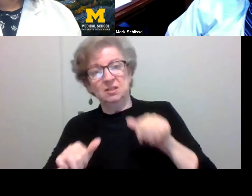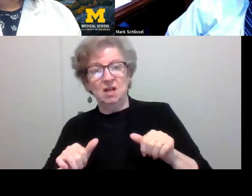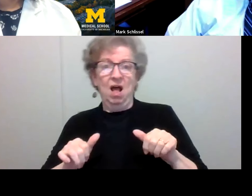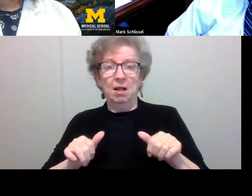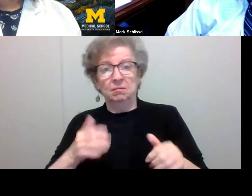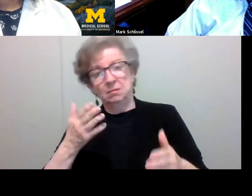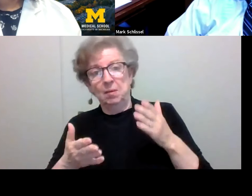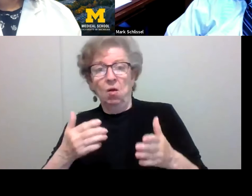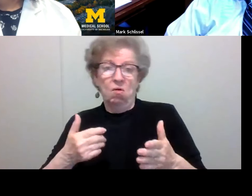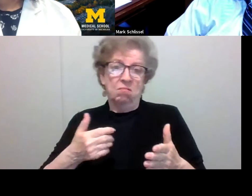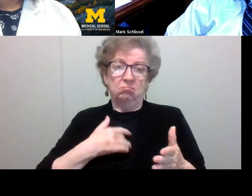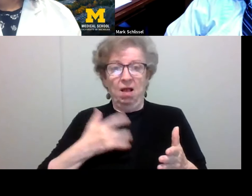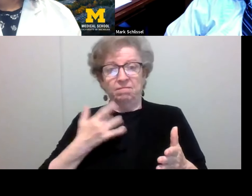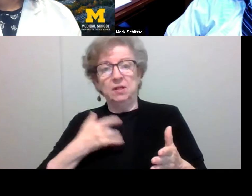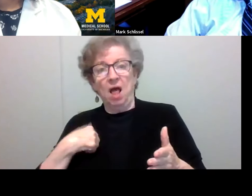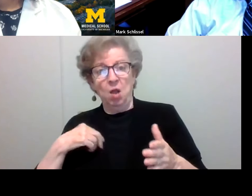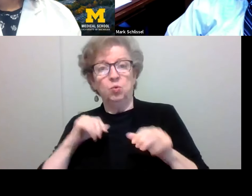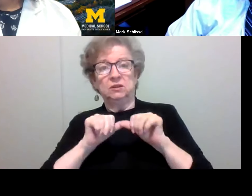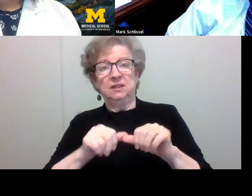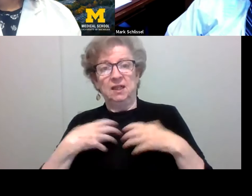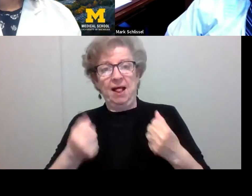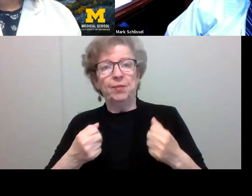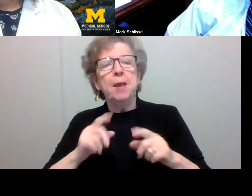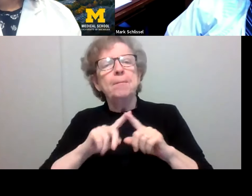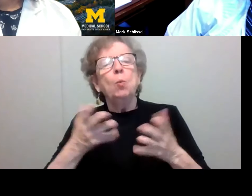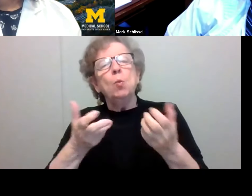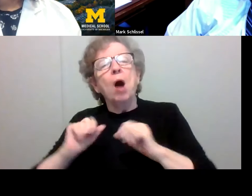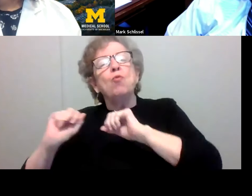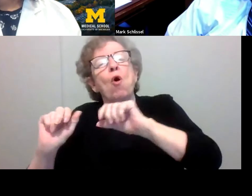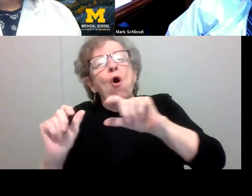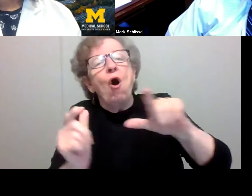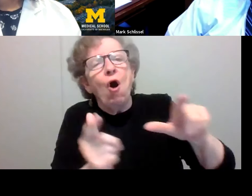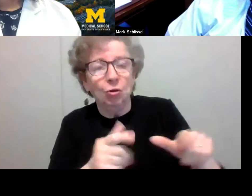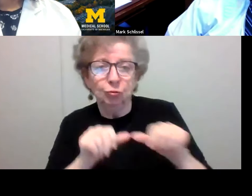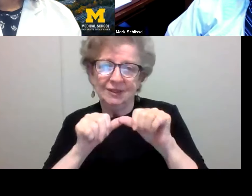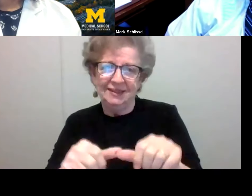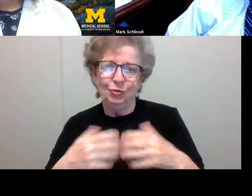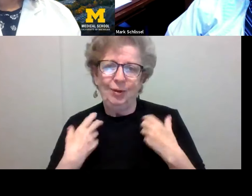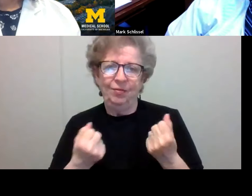You have to really help our entire community stay healthy. Thanks again to today's participants,